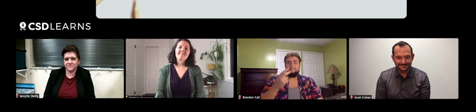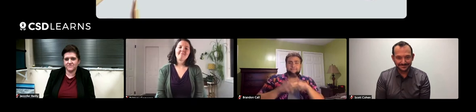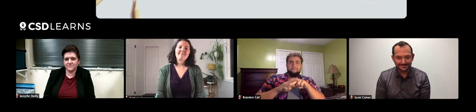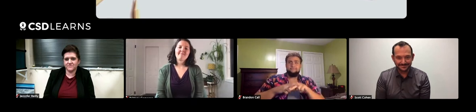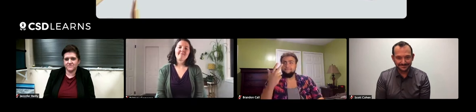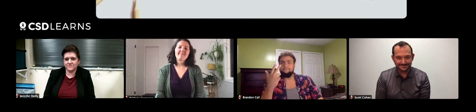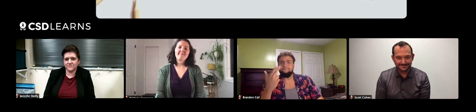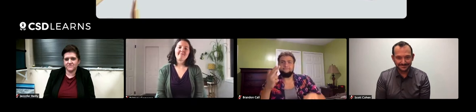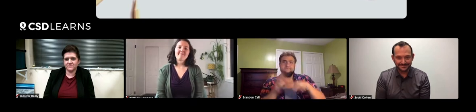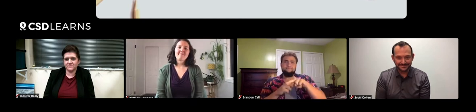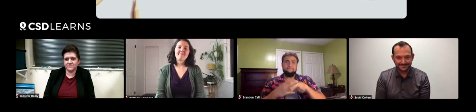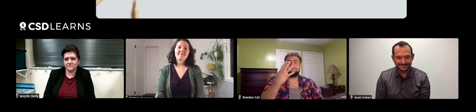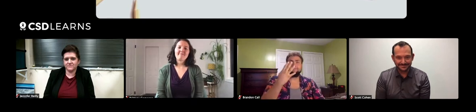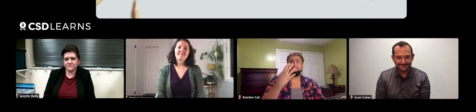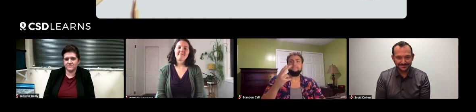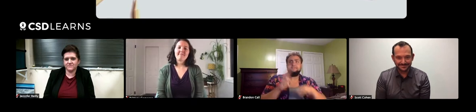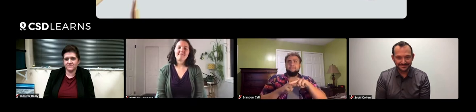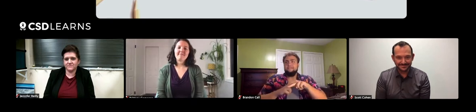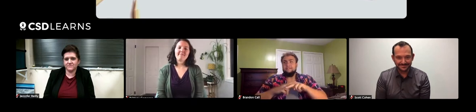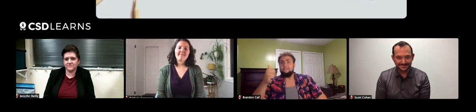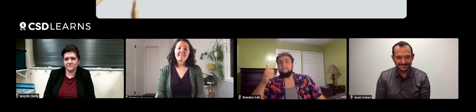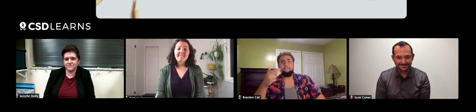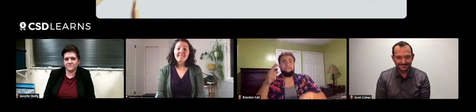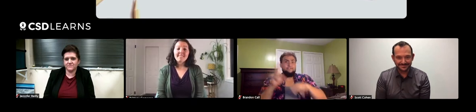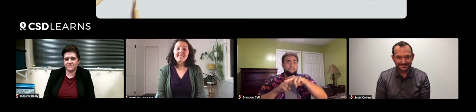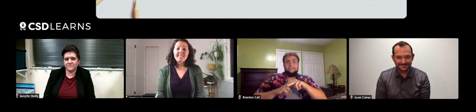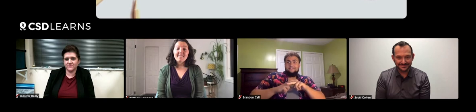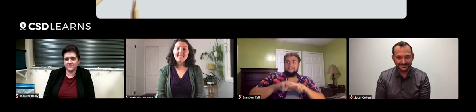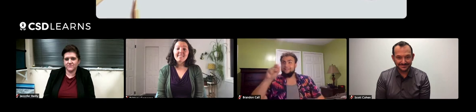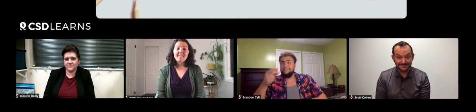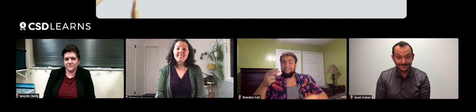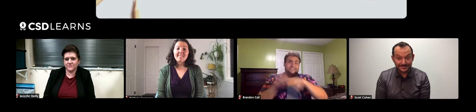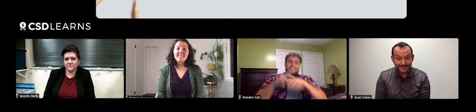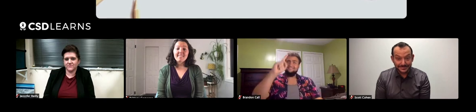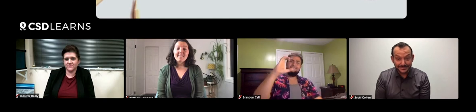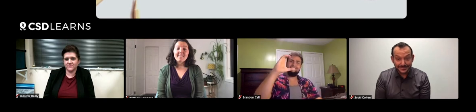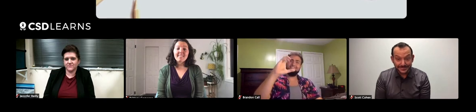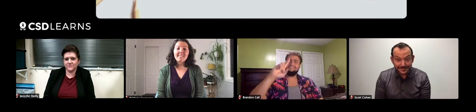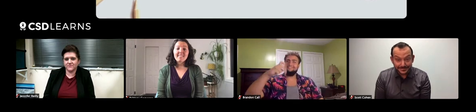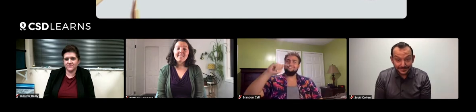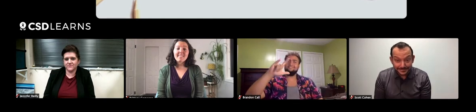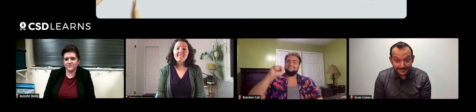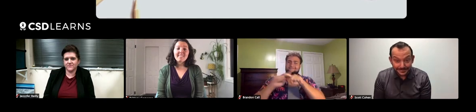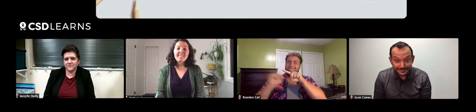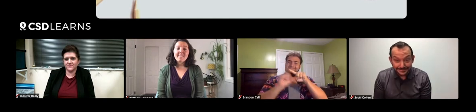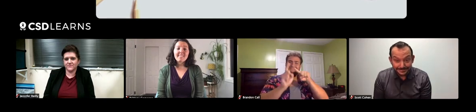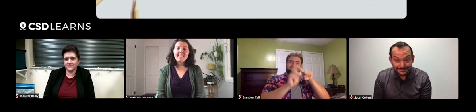Three, I got four, I had 10, I had 30, and then I had almost 100 different reptiles.